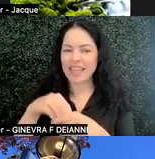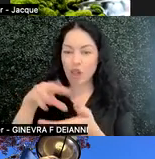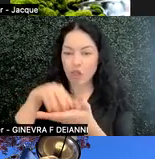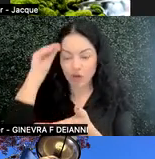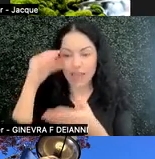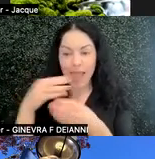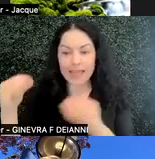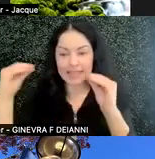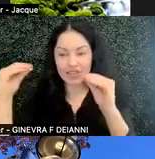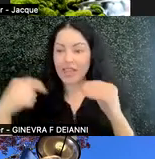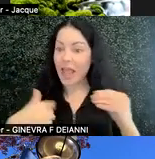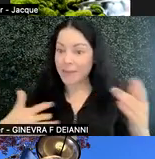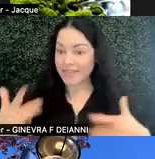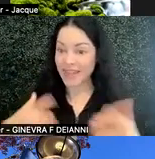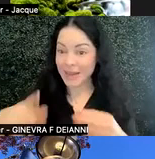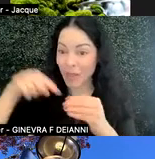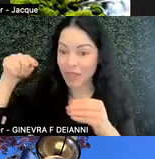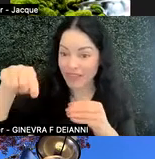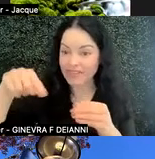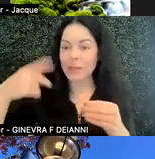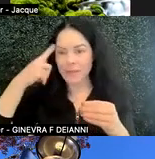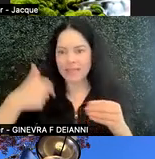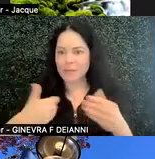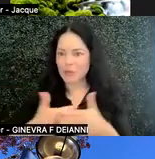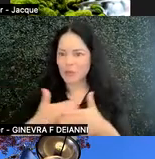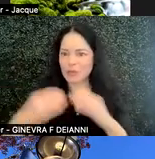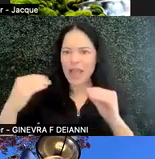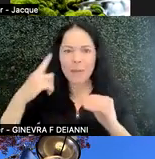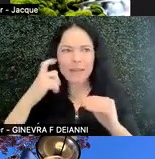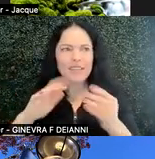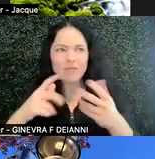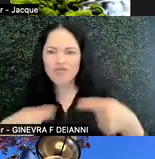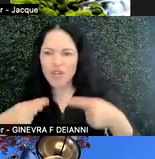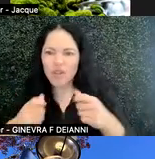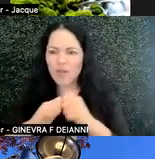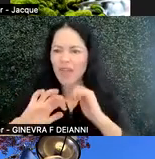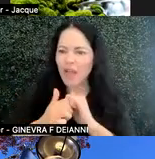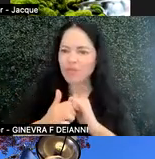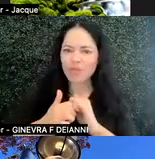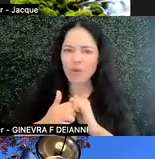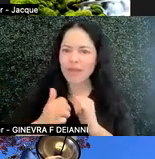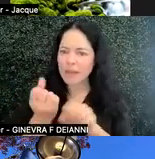because I have struggled with how do I make assignments really clear for students?